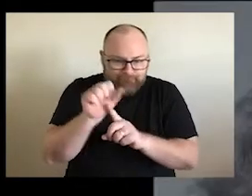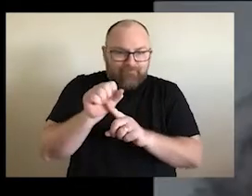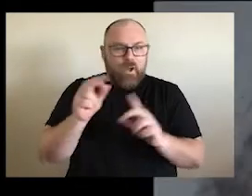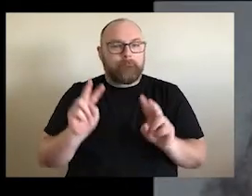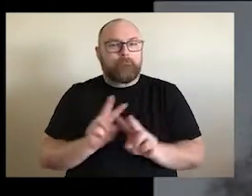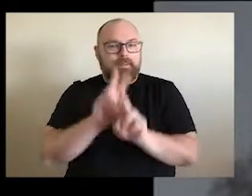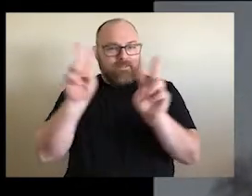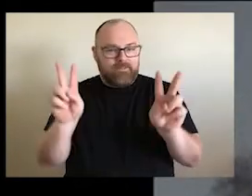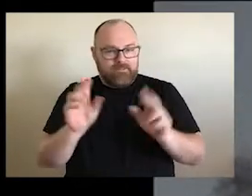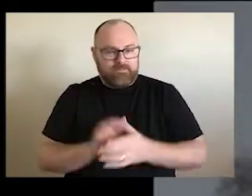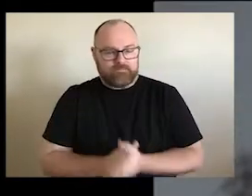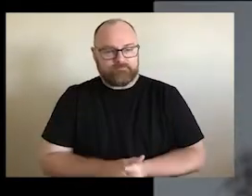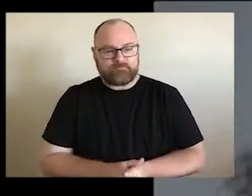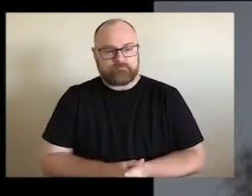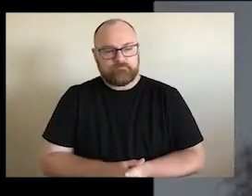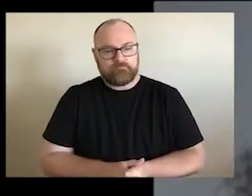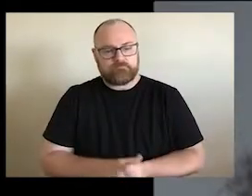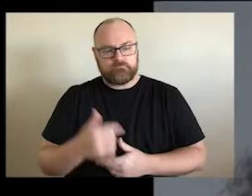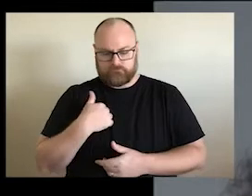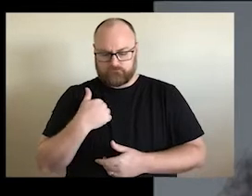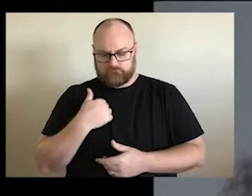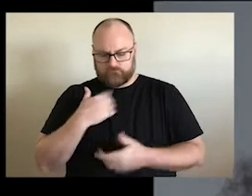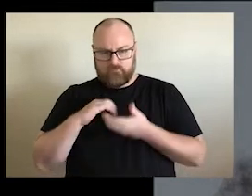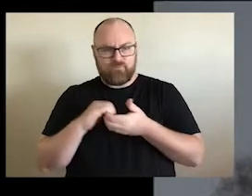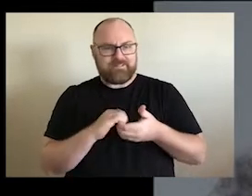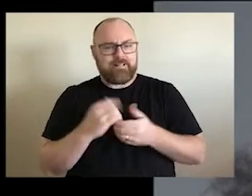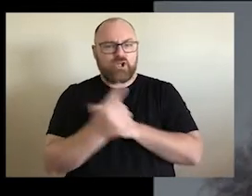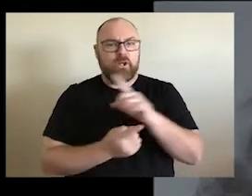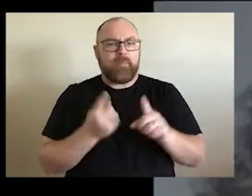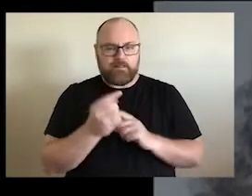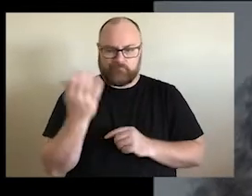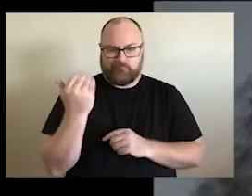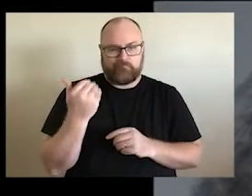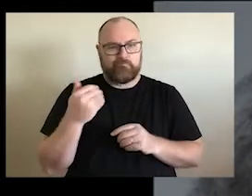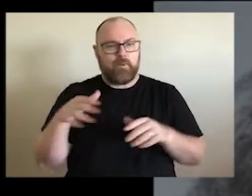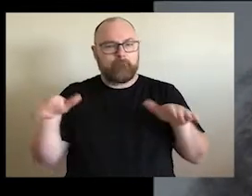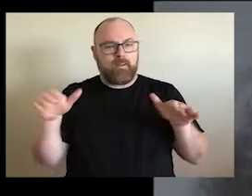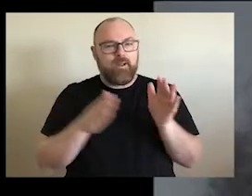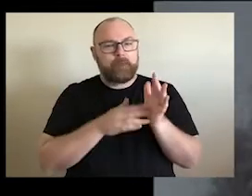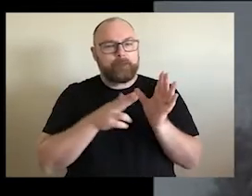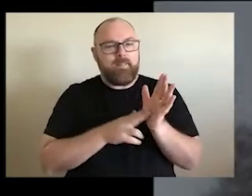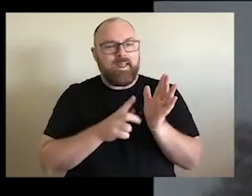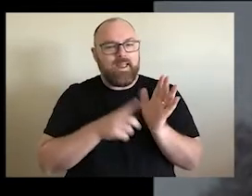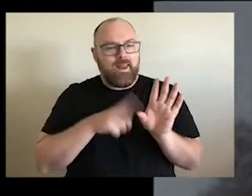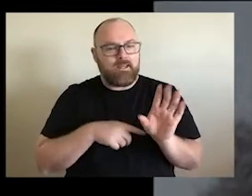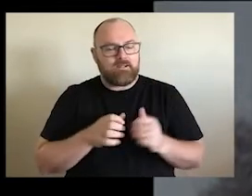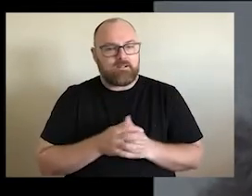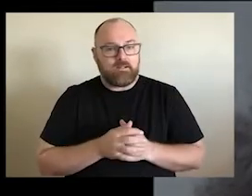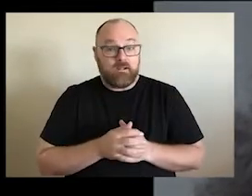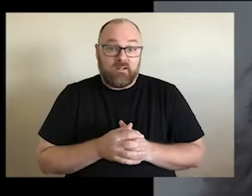I was at a Reconciliation meeting last week at Manly and part of